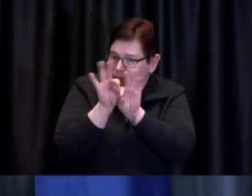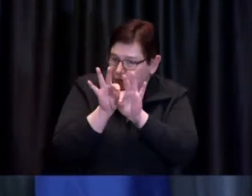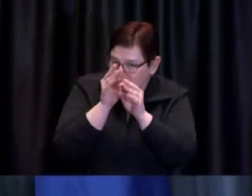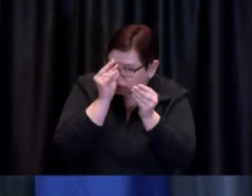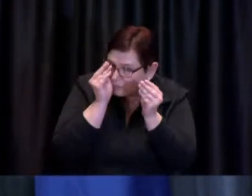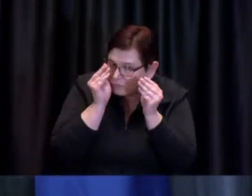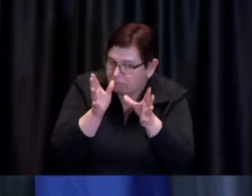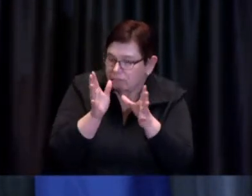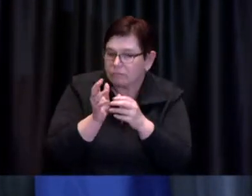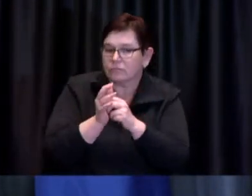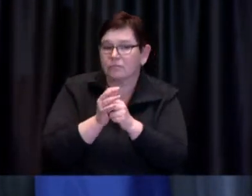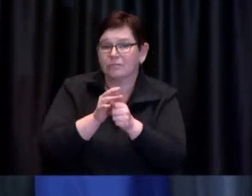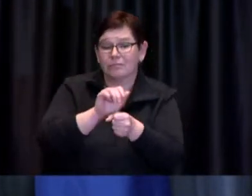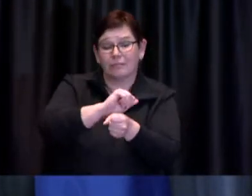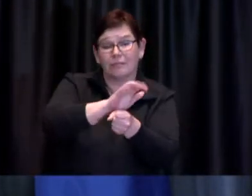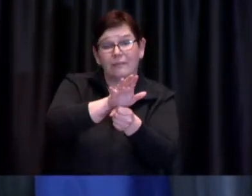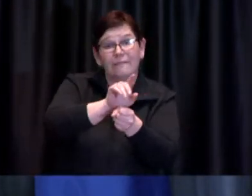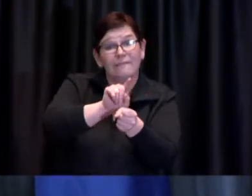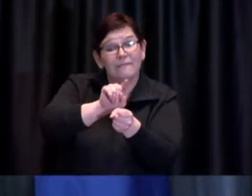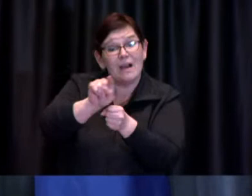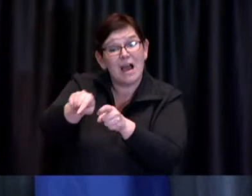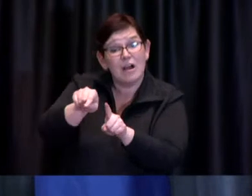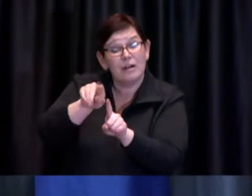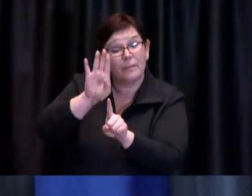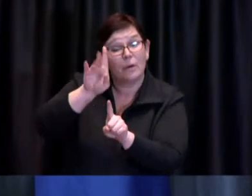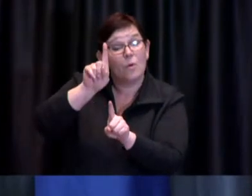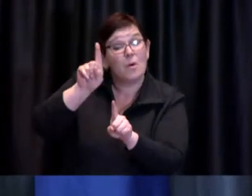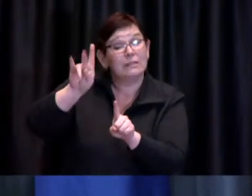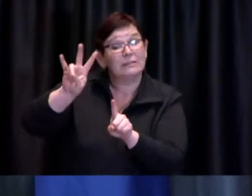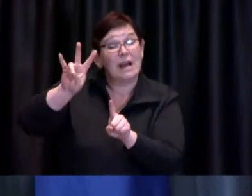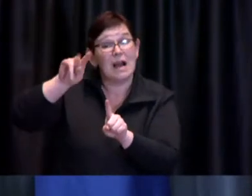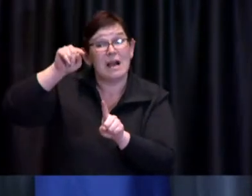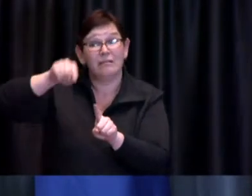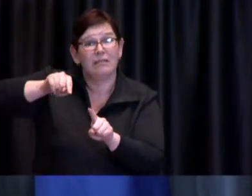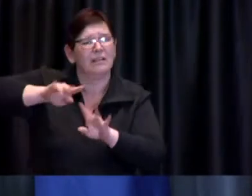they're a different virus it is a different set of circumstances that we're dealing with here